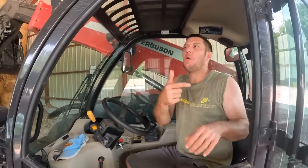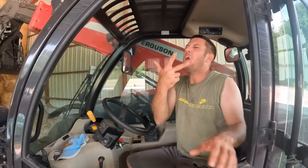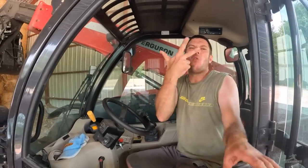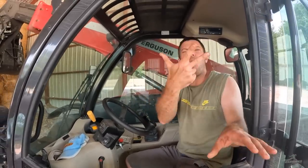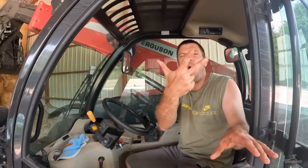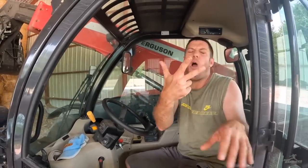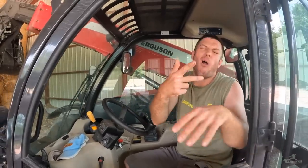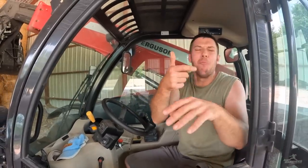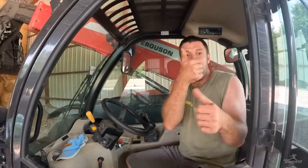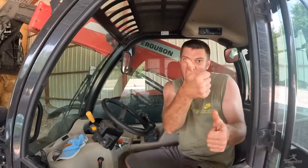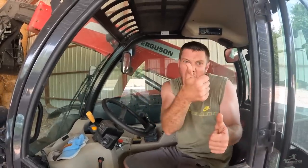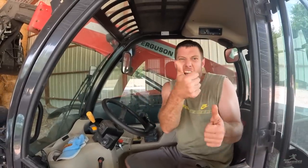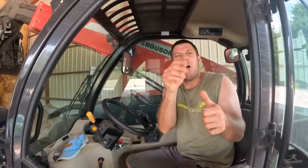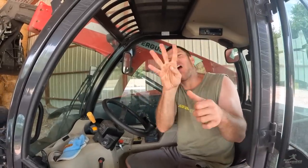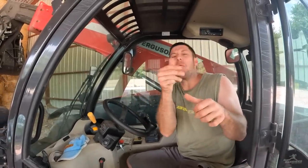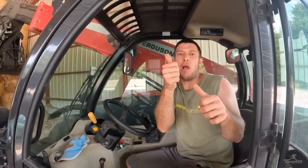Three or four is doable,